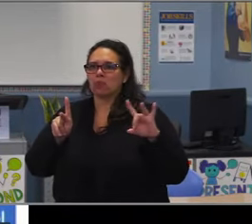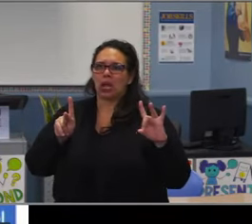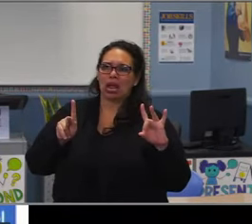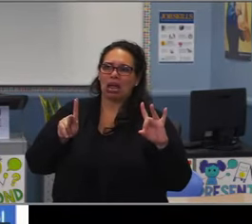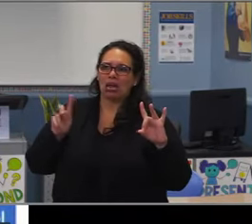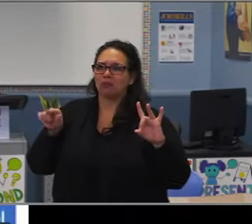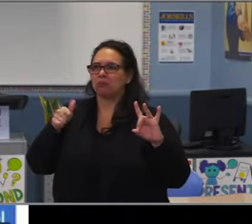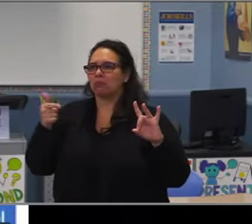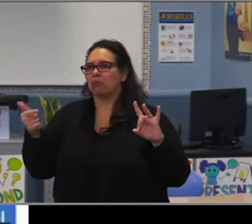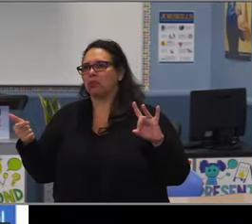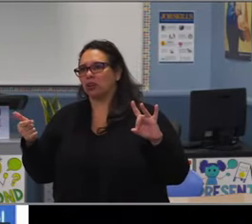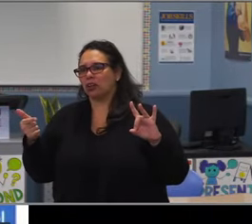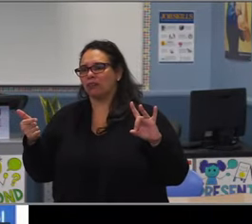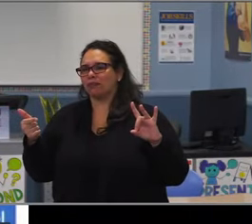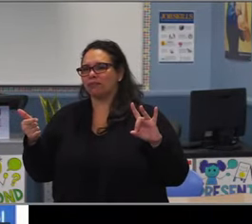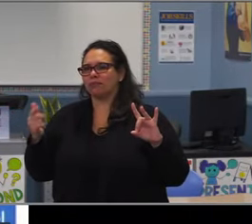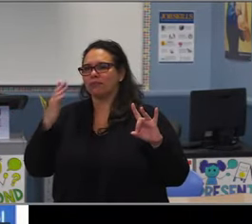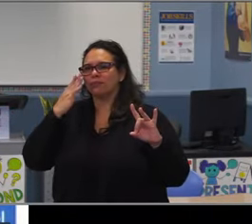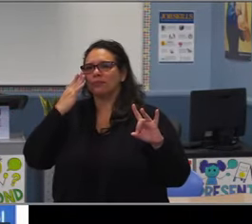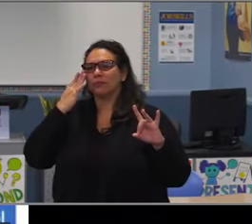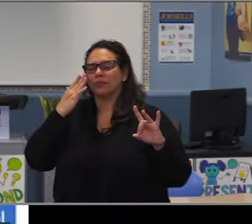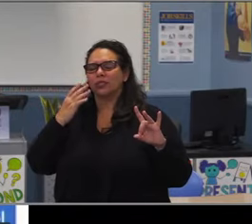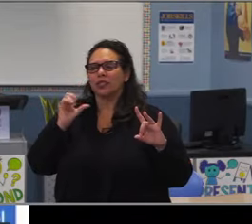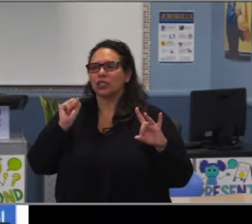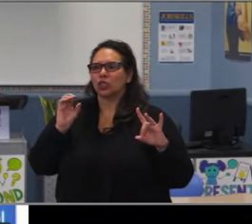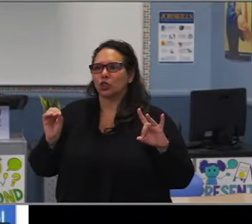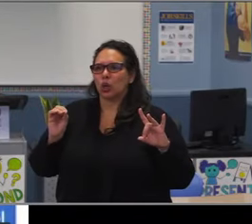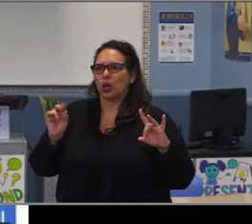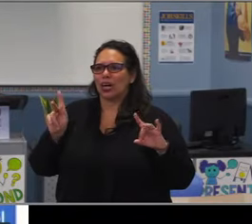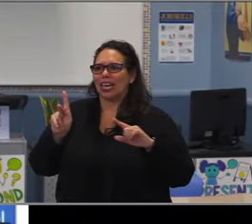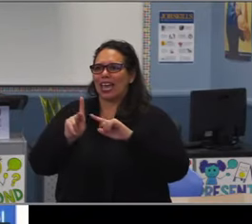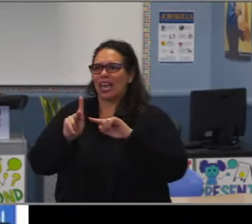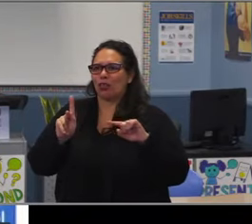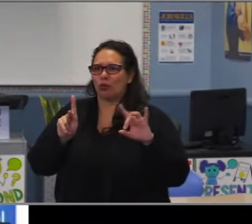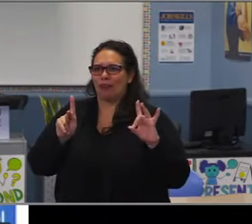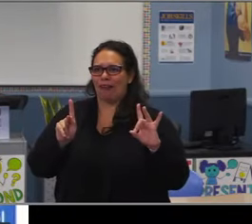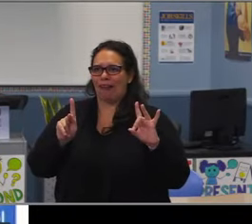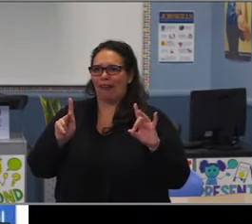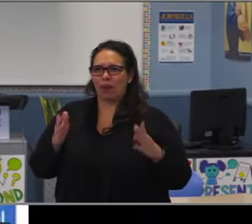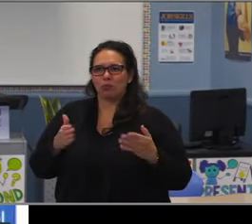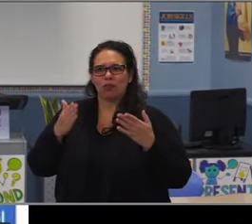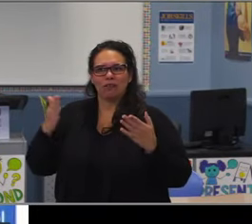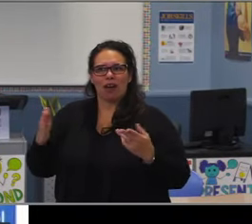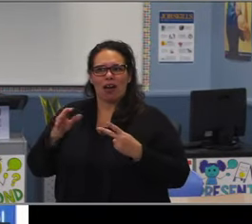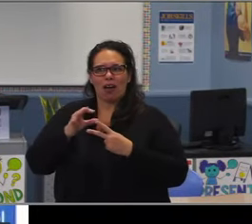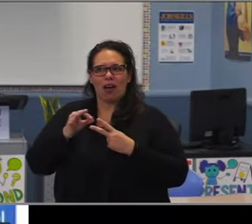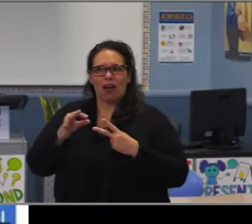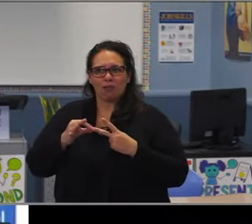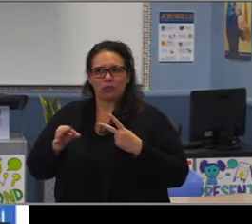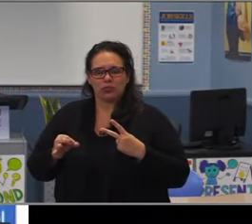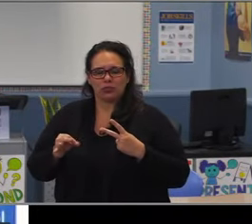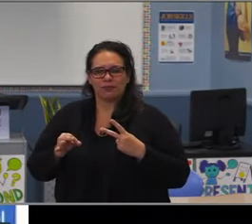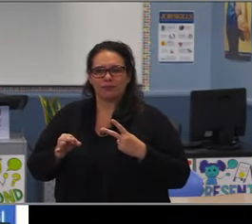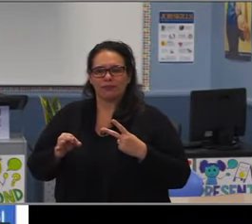that are under six, 700 at this point. So much smaller middle schools than we've had historically,